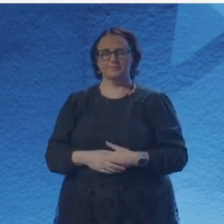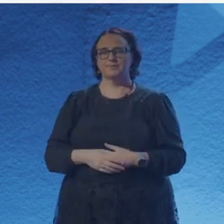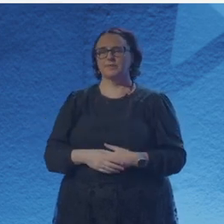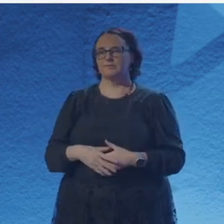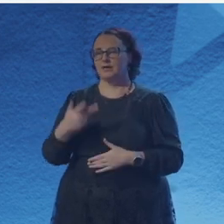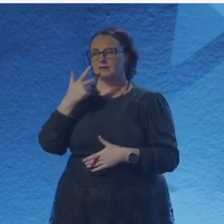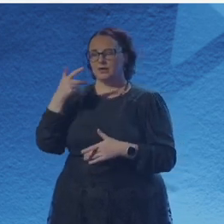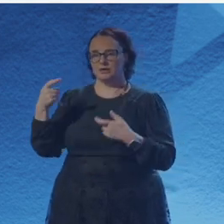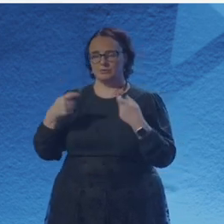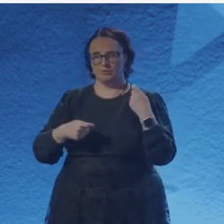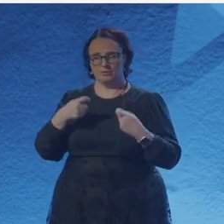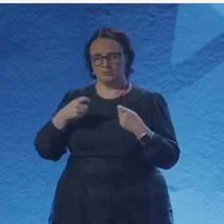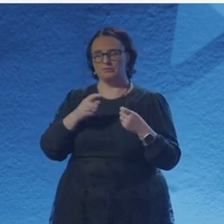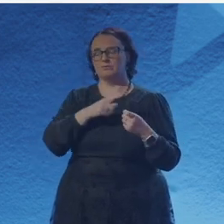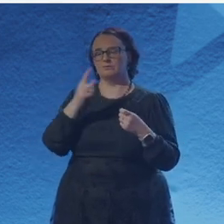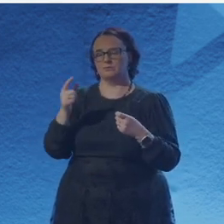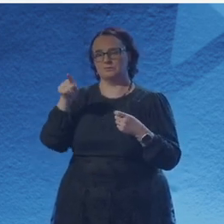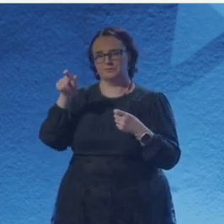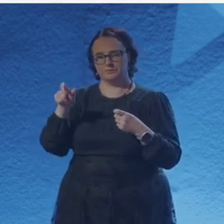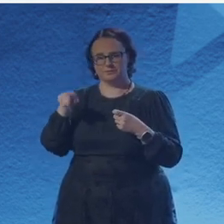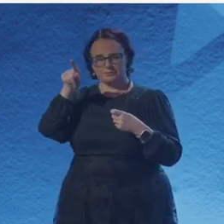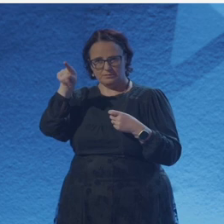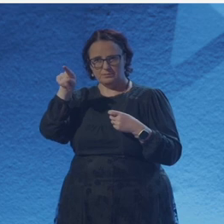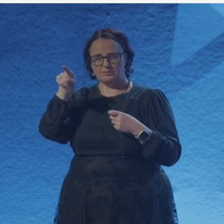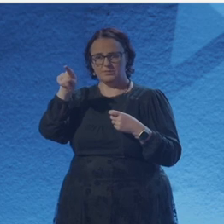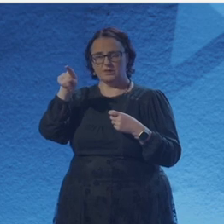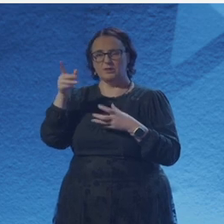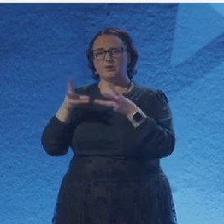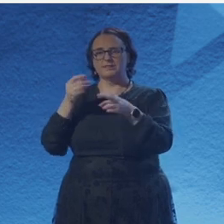A part of me remains while androids dream of electric sheep